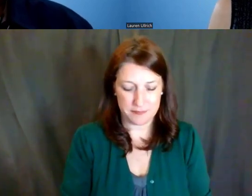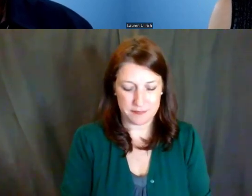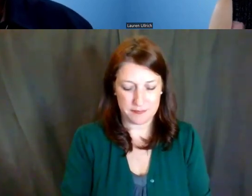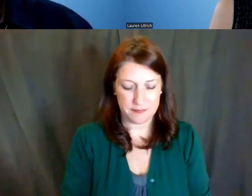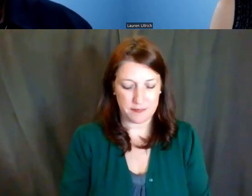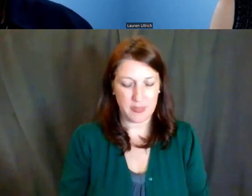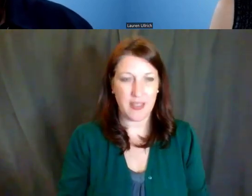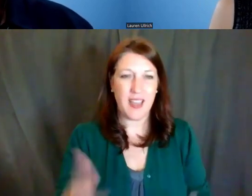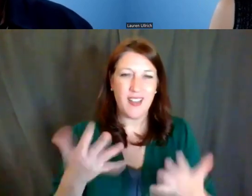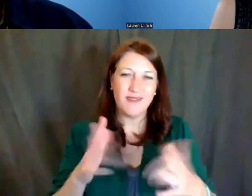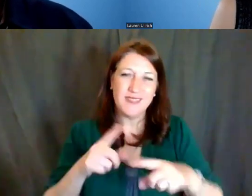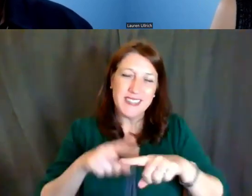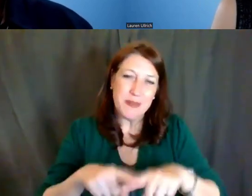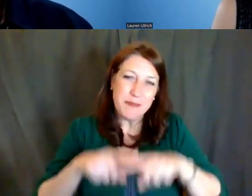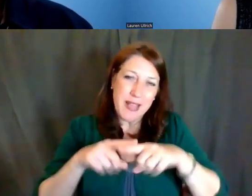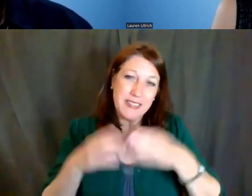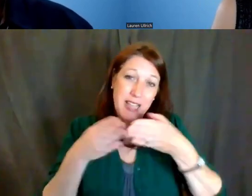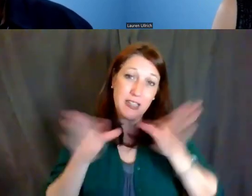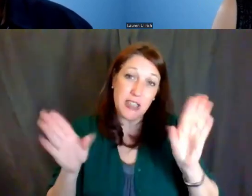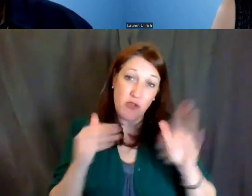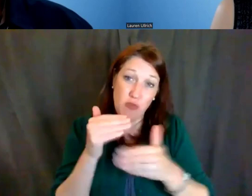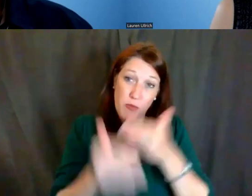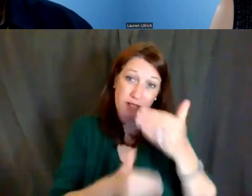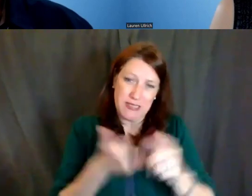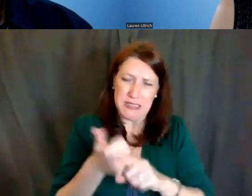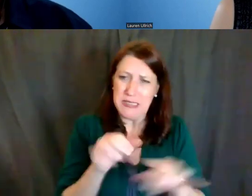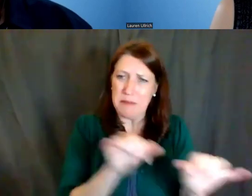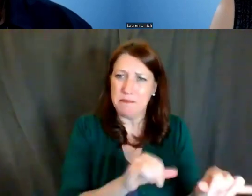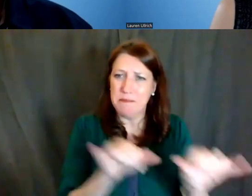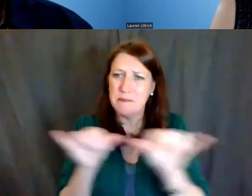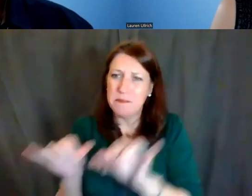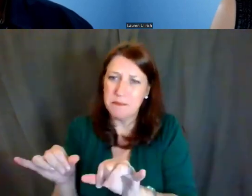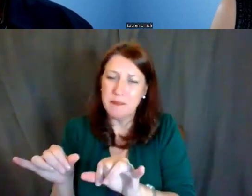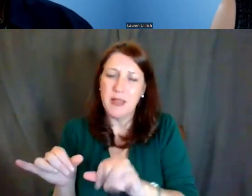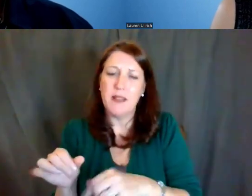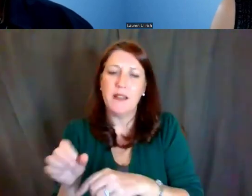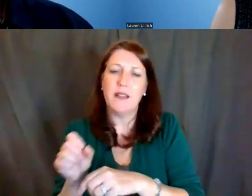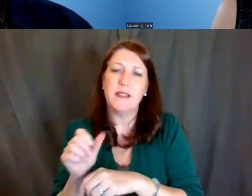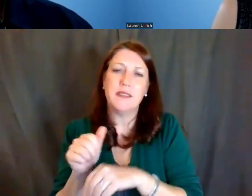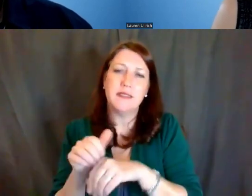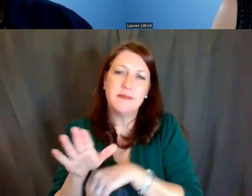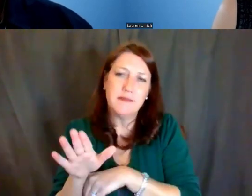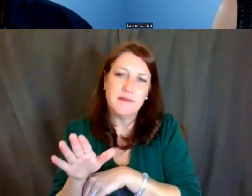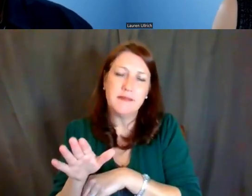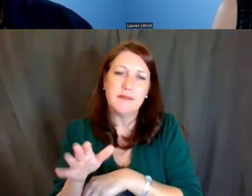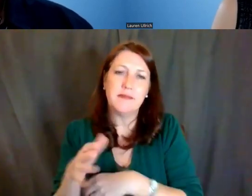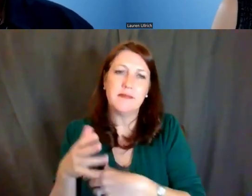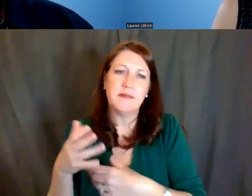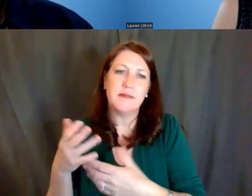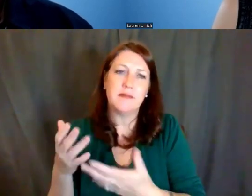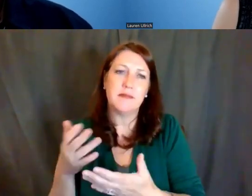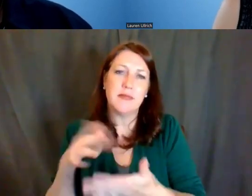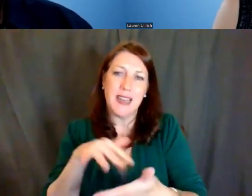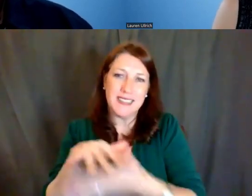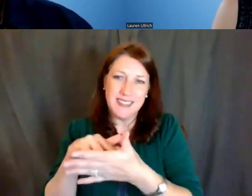the general process is going to be the same, so they're sent out to the study section for review,